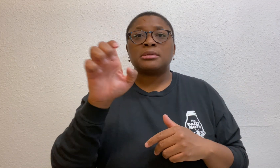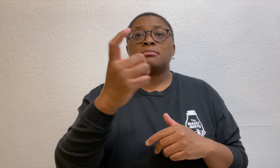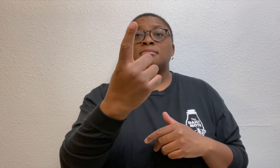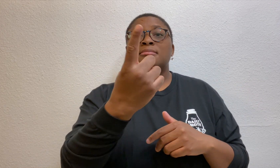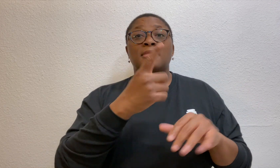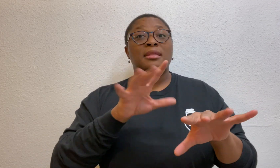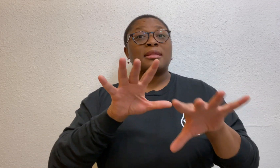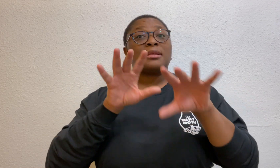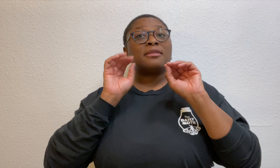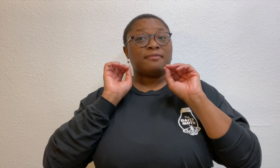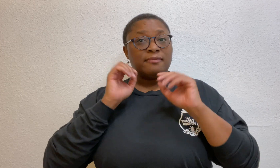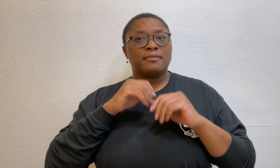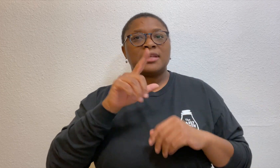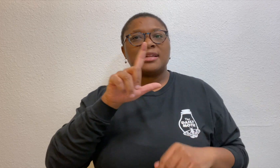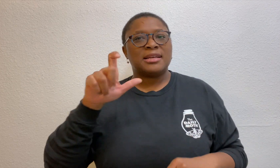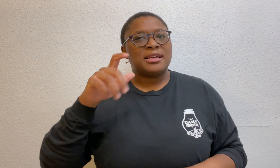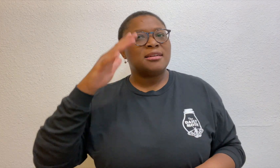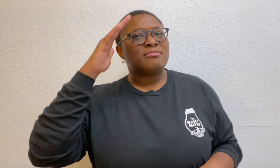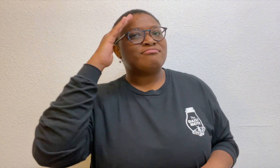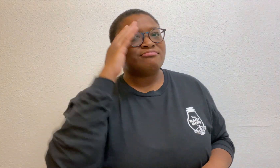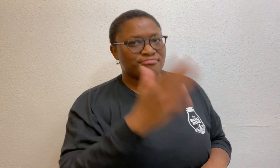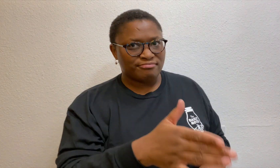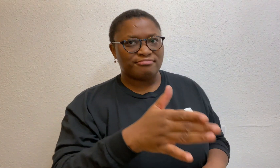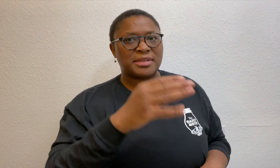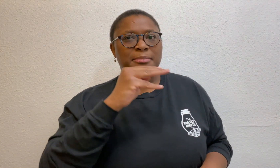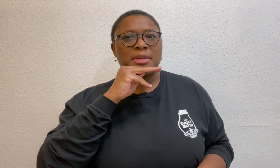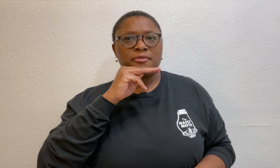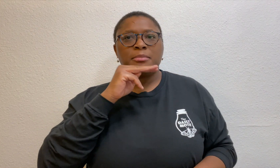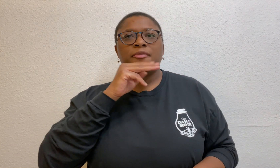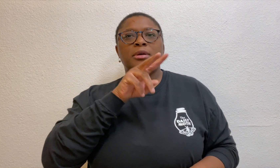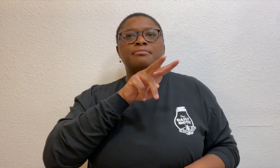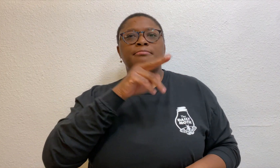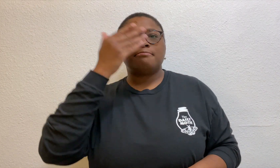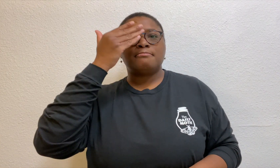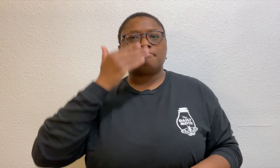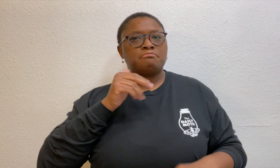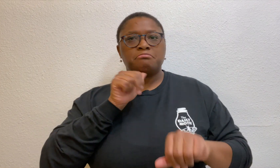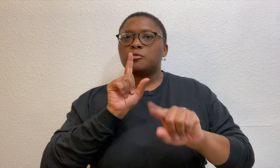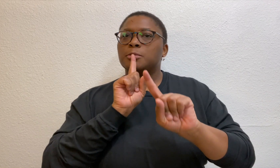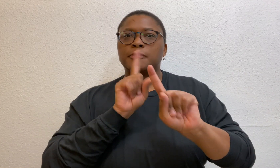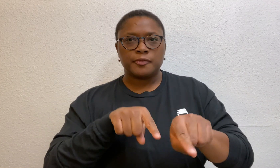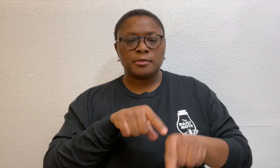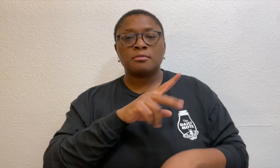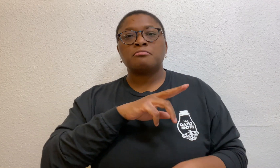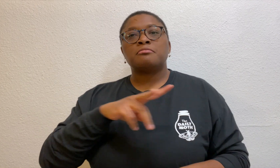When Lee left, he glanced to and saluted Mavrick, but he remained stoic.